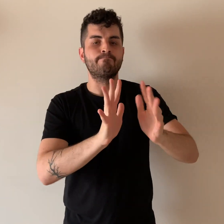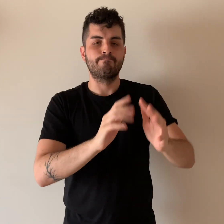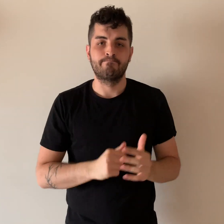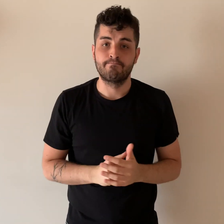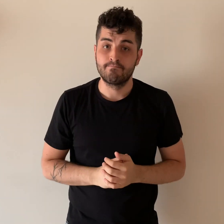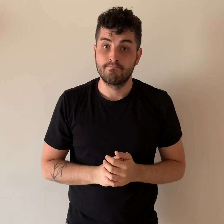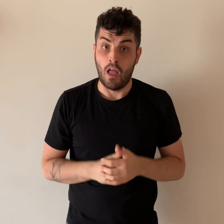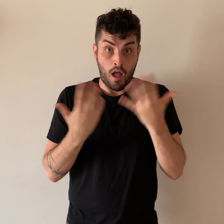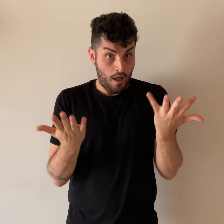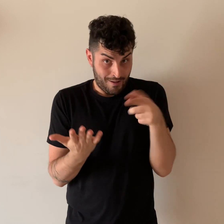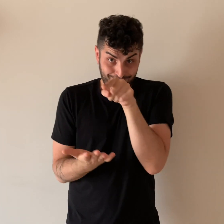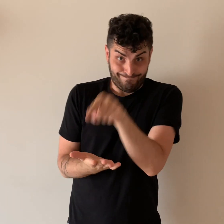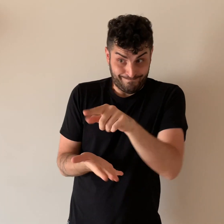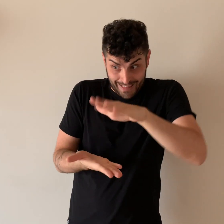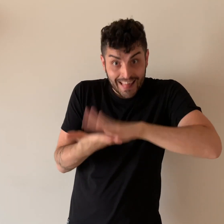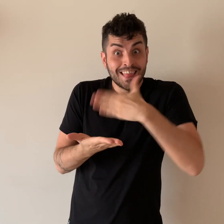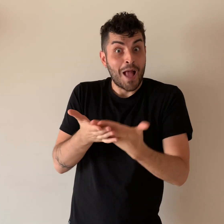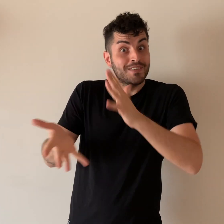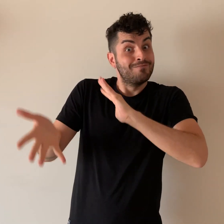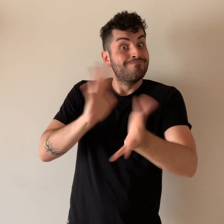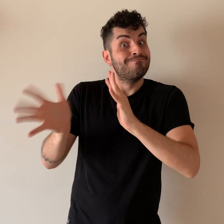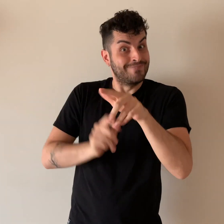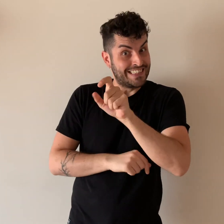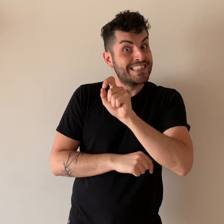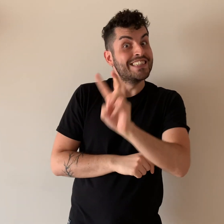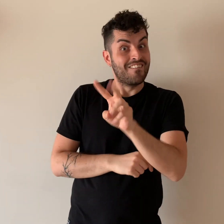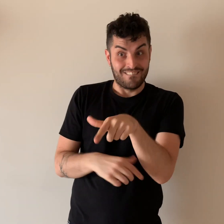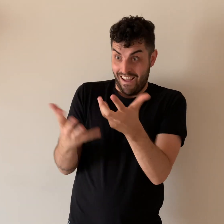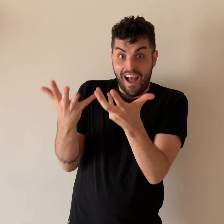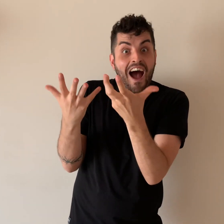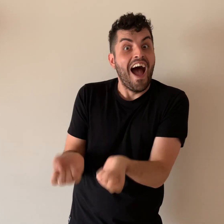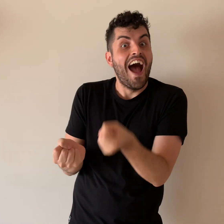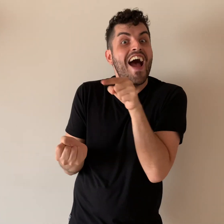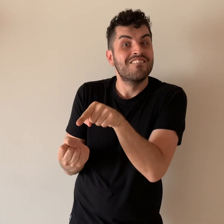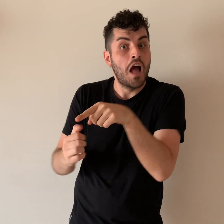interpreters on TV become essential for accessibility.